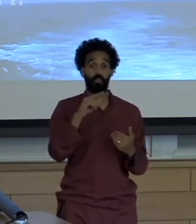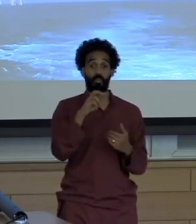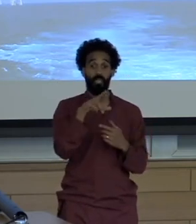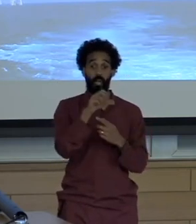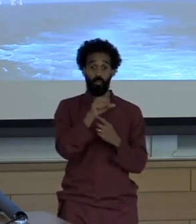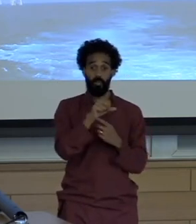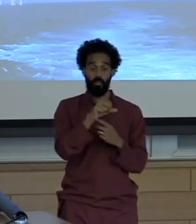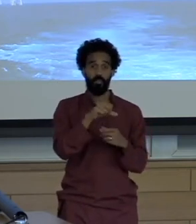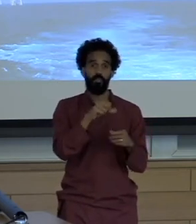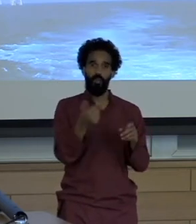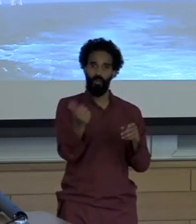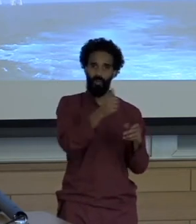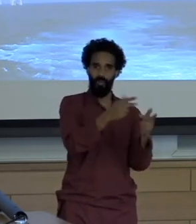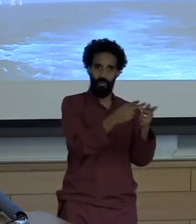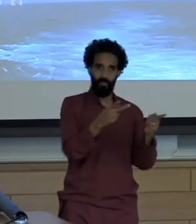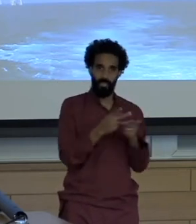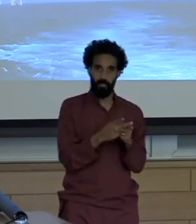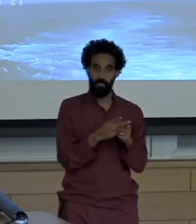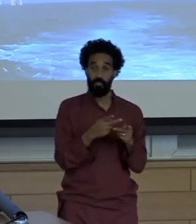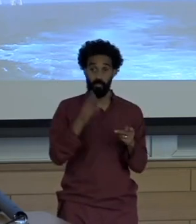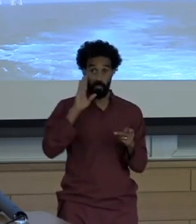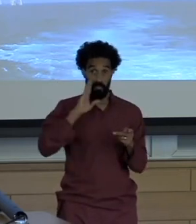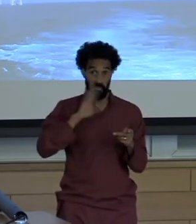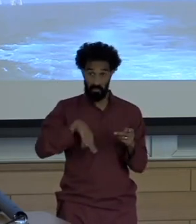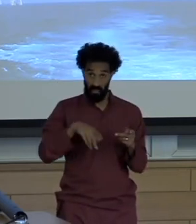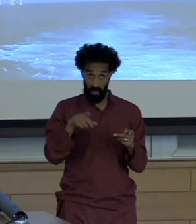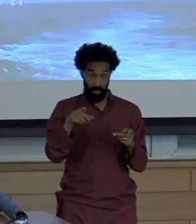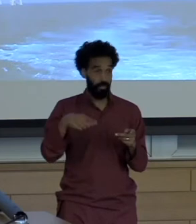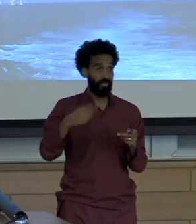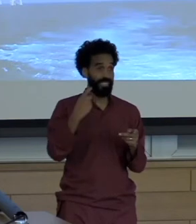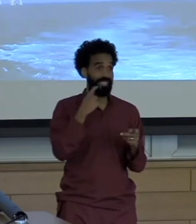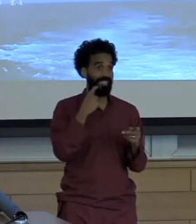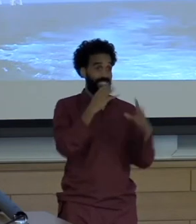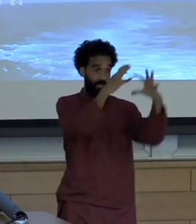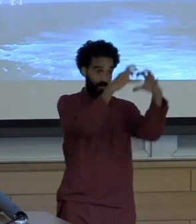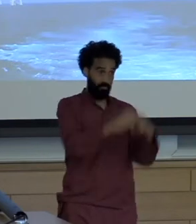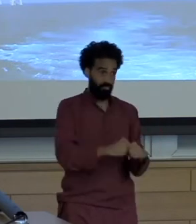I was there to get some of that video that was once New England's largest